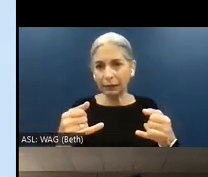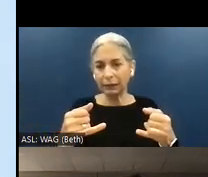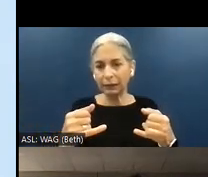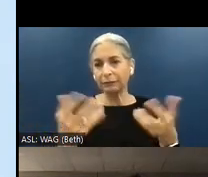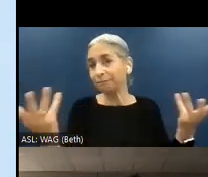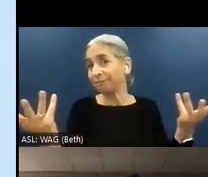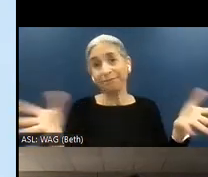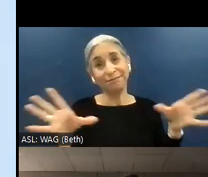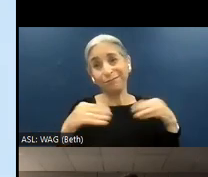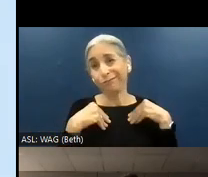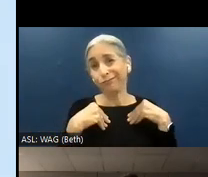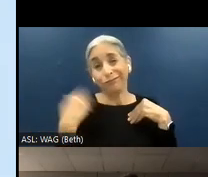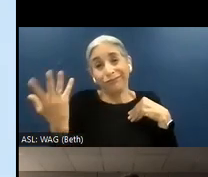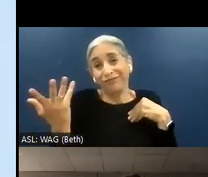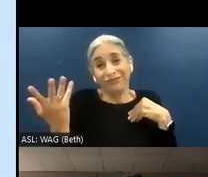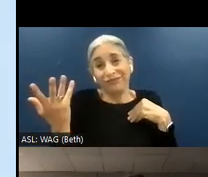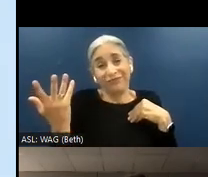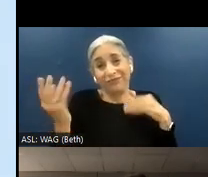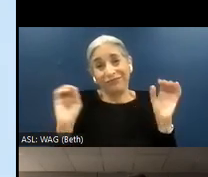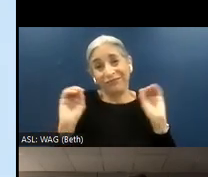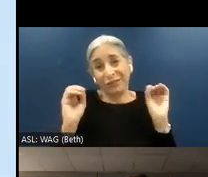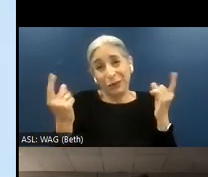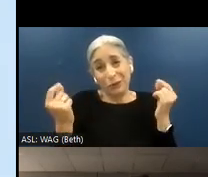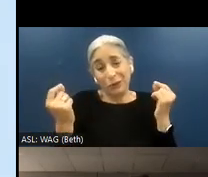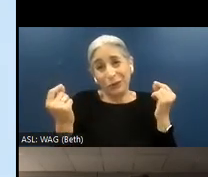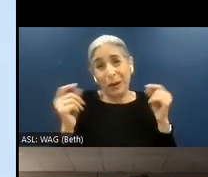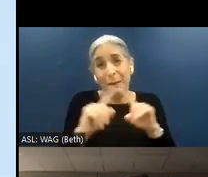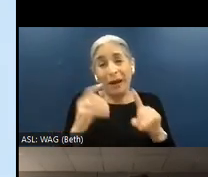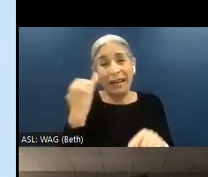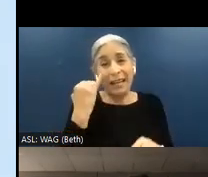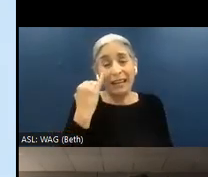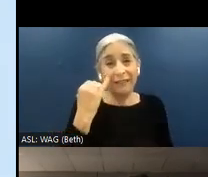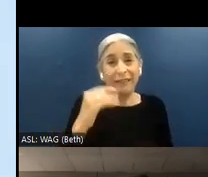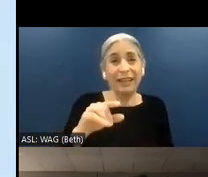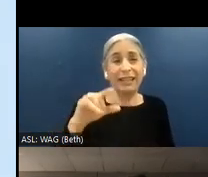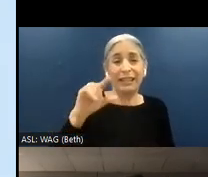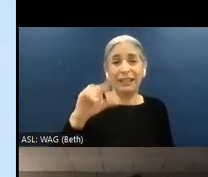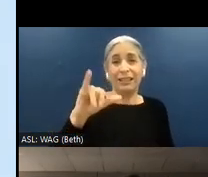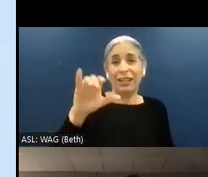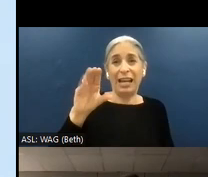it is, unfortunately. And I would like to see if Giacomo has any input, as this is really